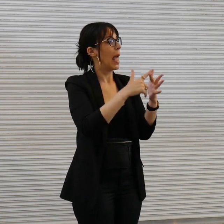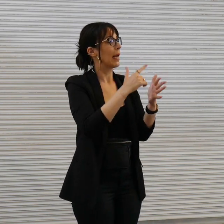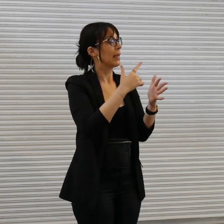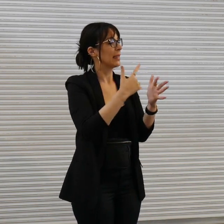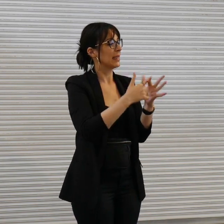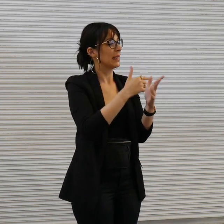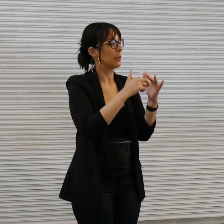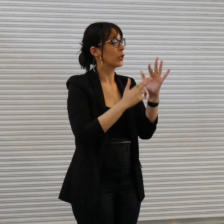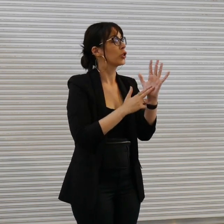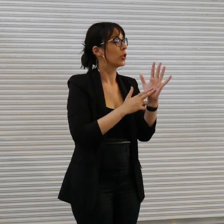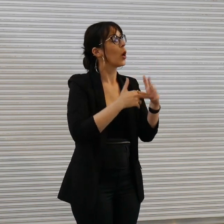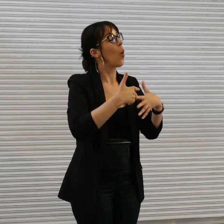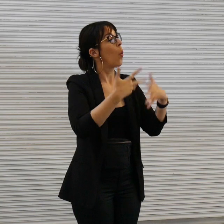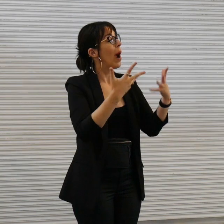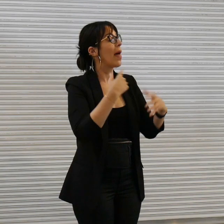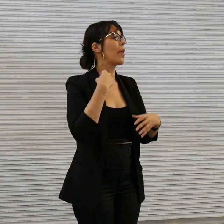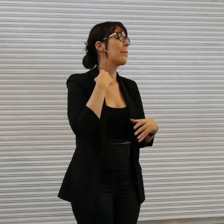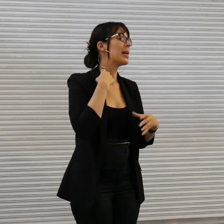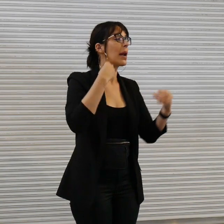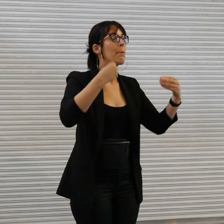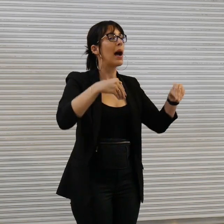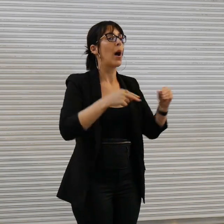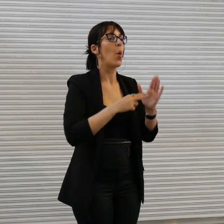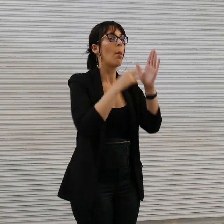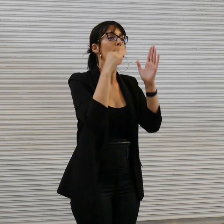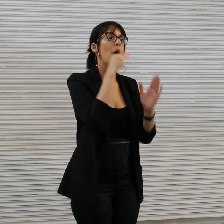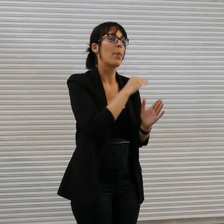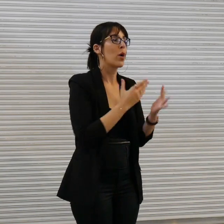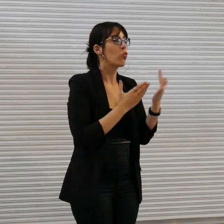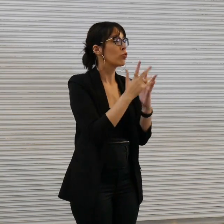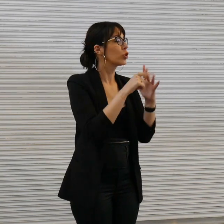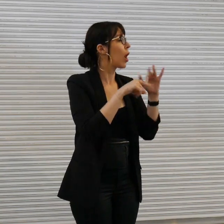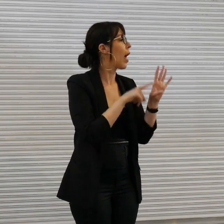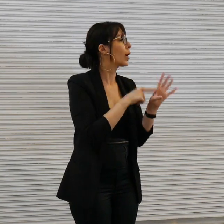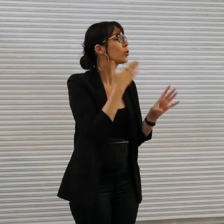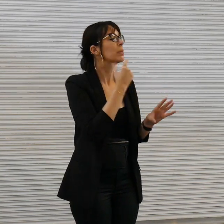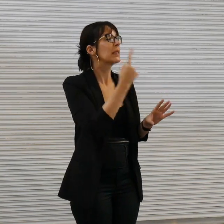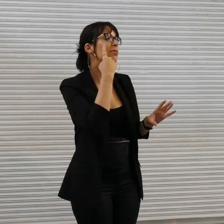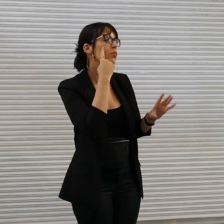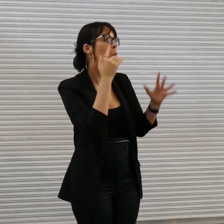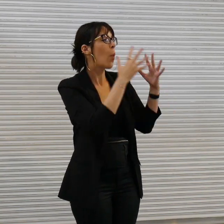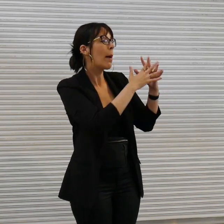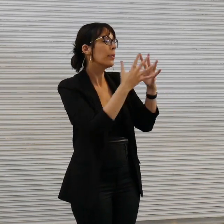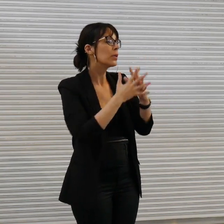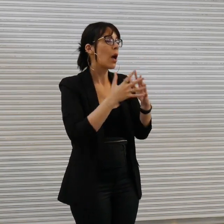meet Market North Melbourne over the month of July so please um check out our website and um